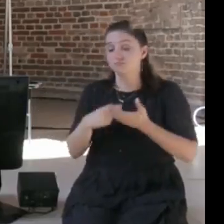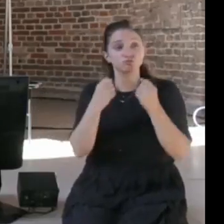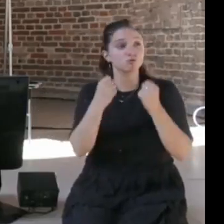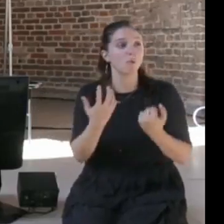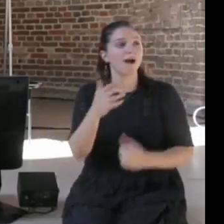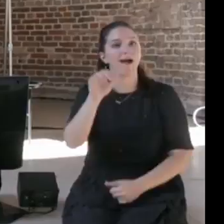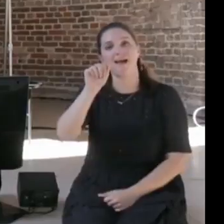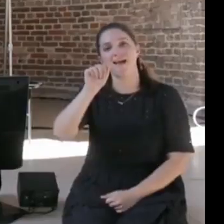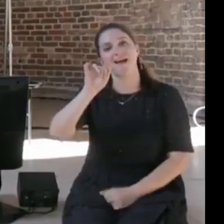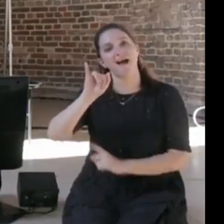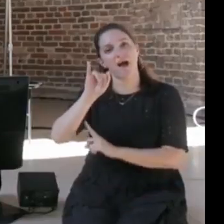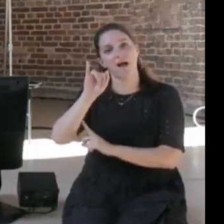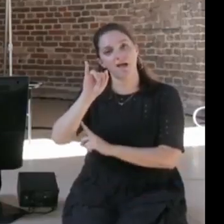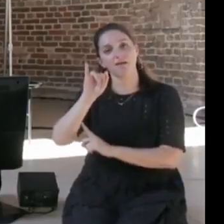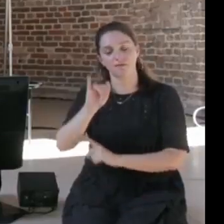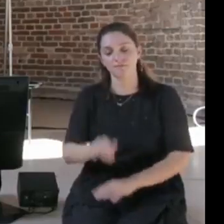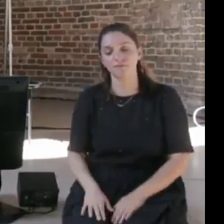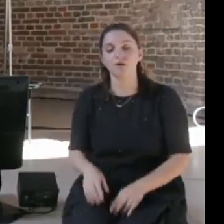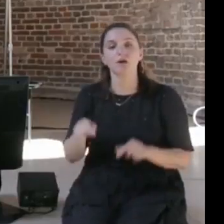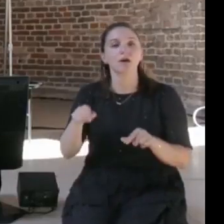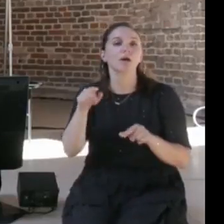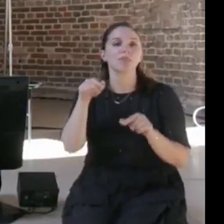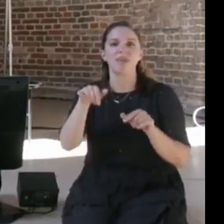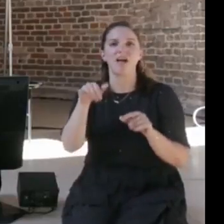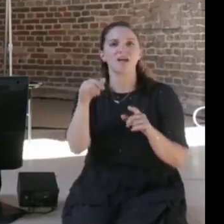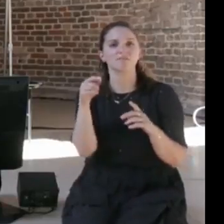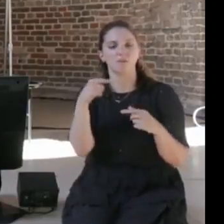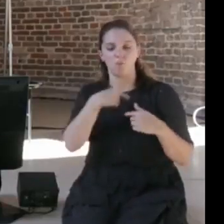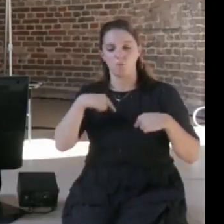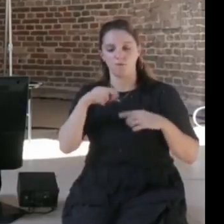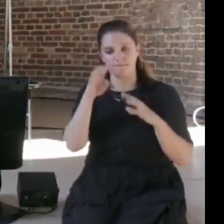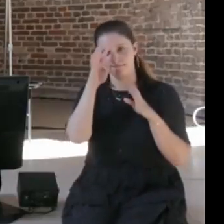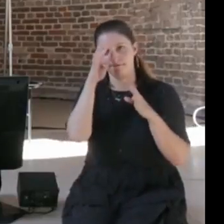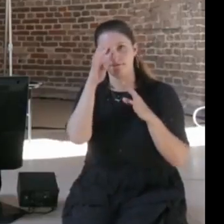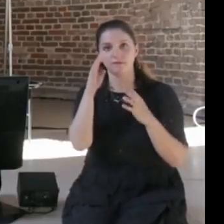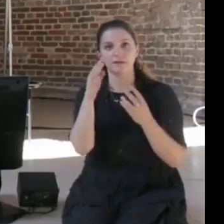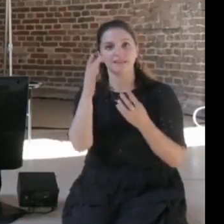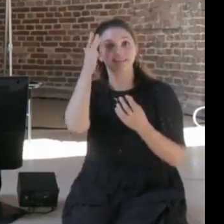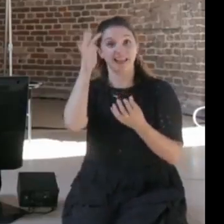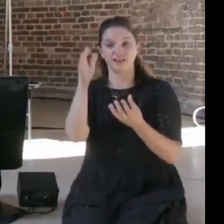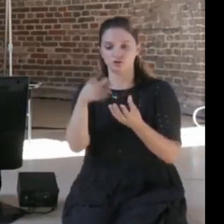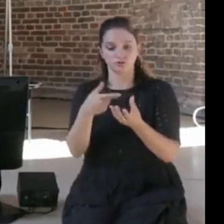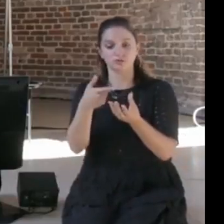intelligence as a material that we could be designing new kinds of technical and also